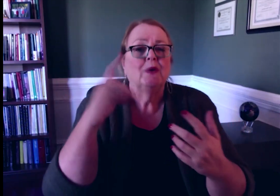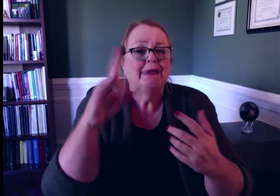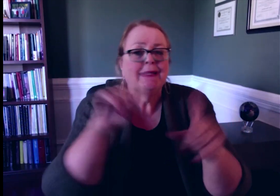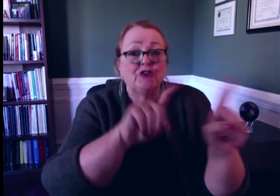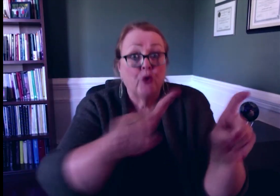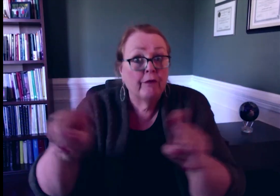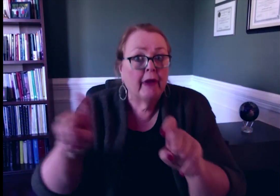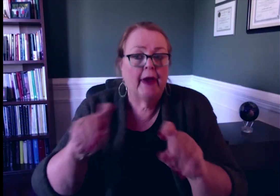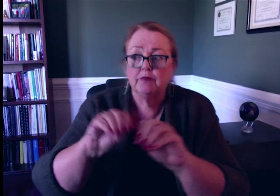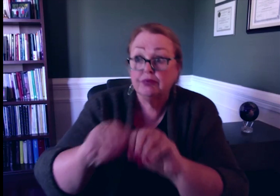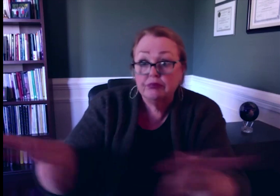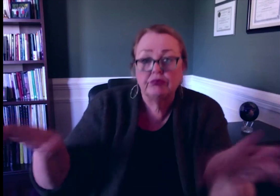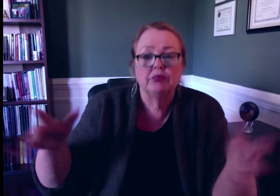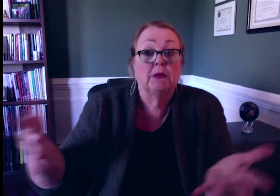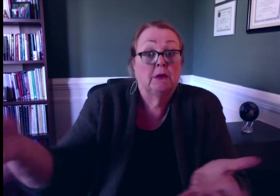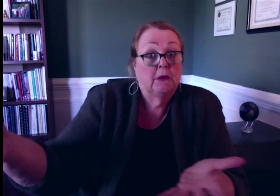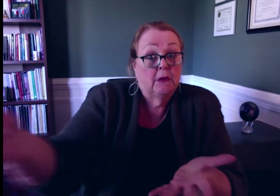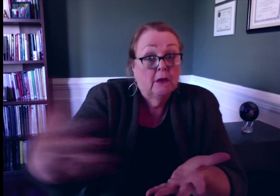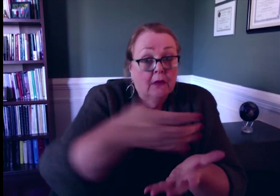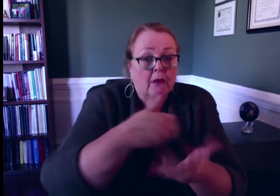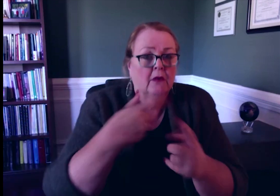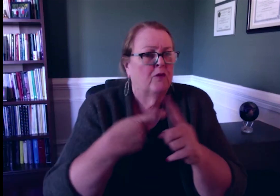We sent out a survey to the regulatory agencies.